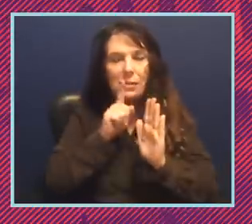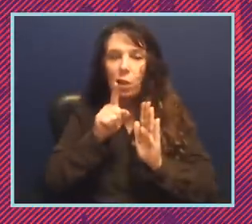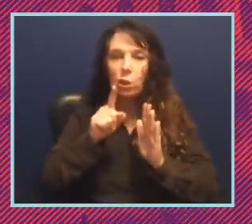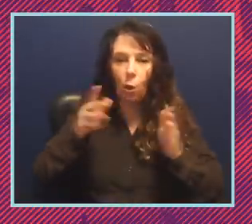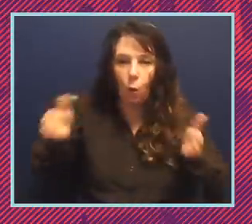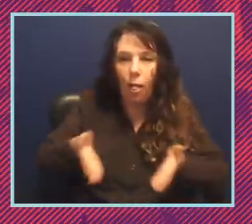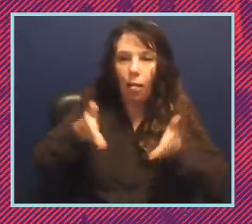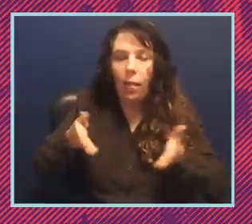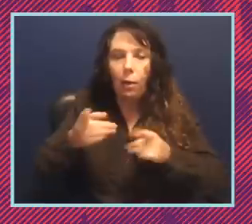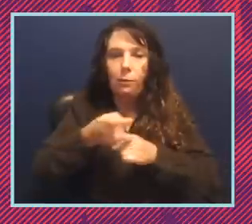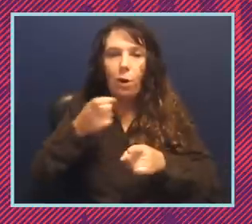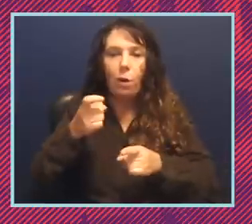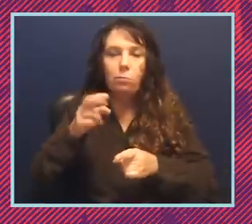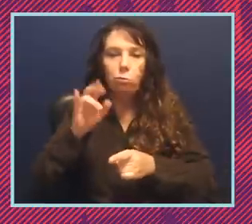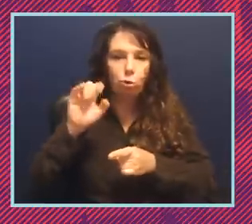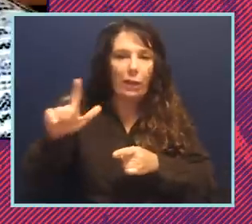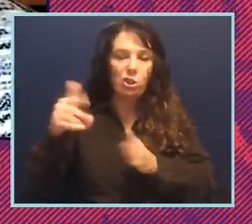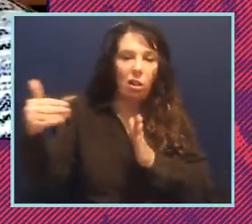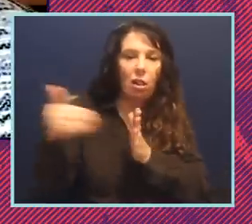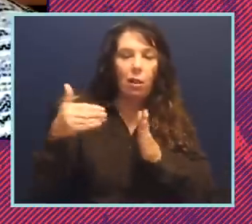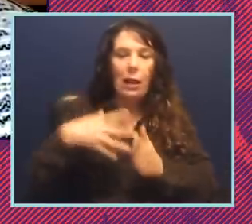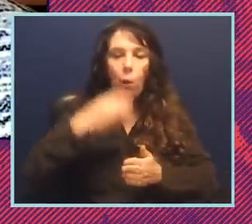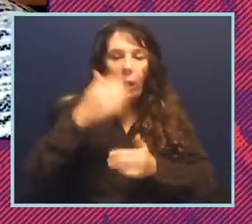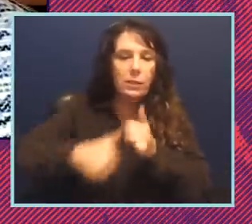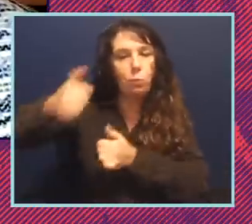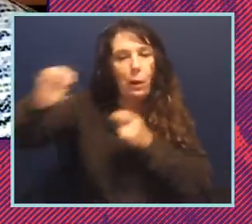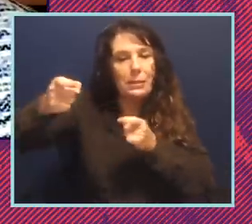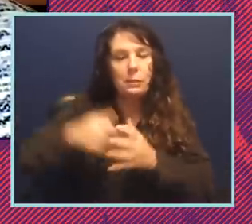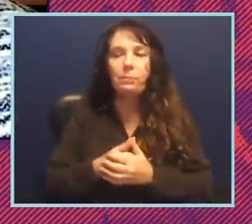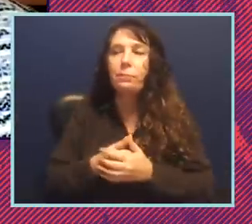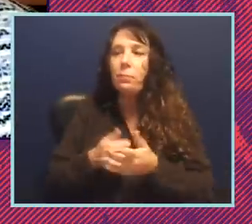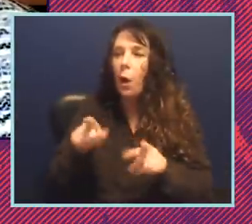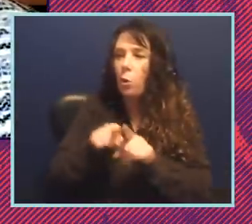racial animus and by white supremacy and i think the one thing i would add in addition to all this